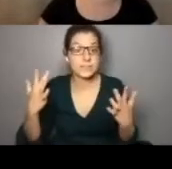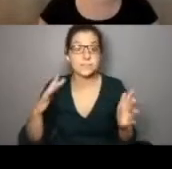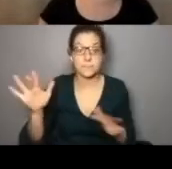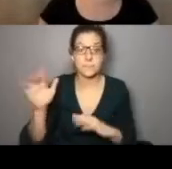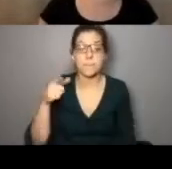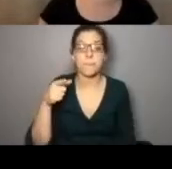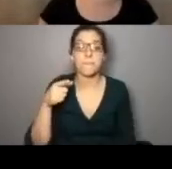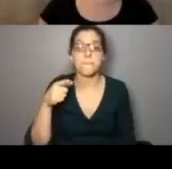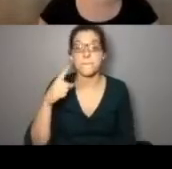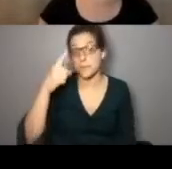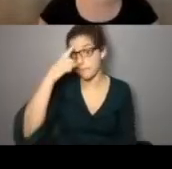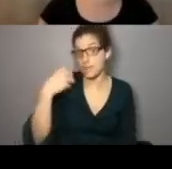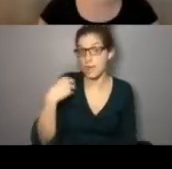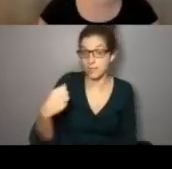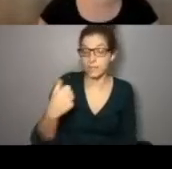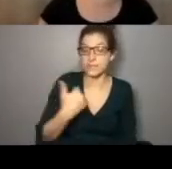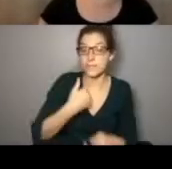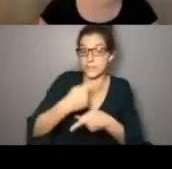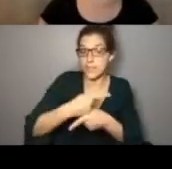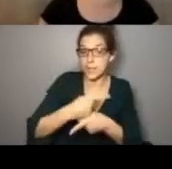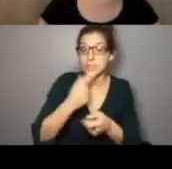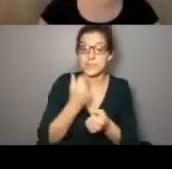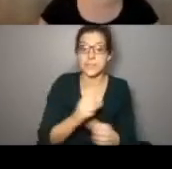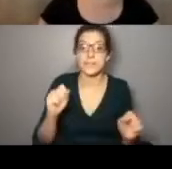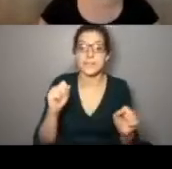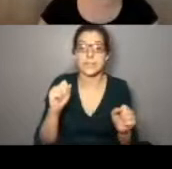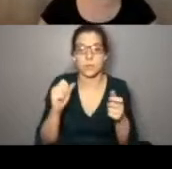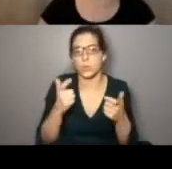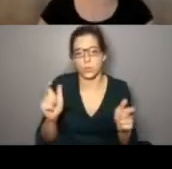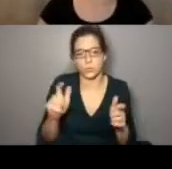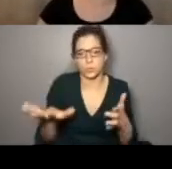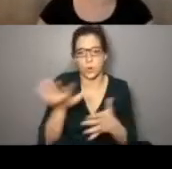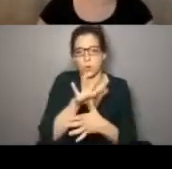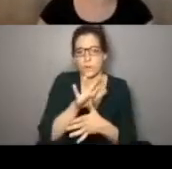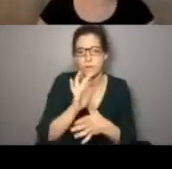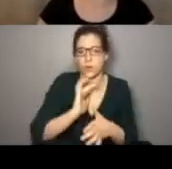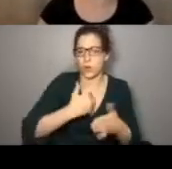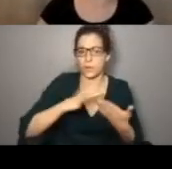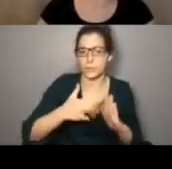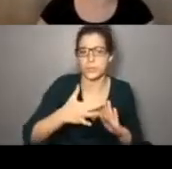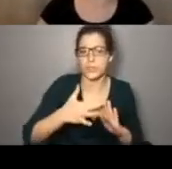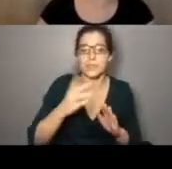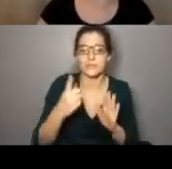online dance classes and things like that. Mental health, self-care and safety, which has been a huge priority for our